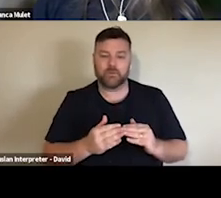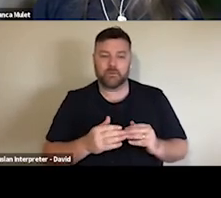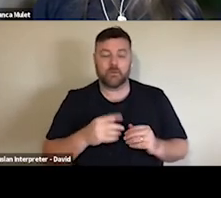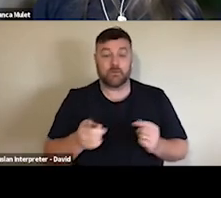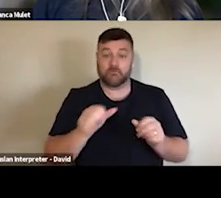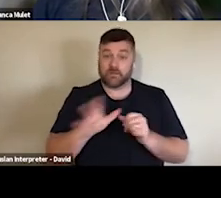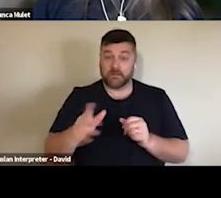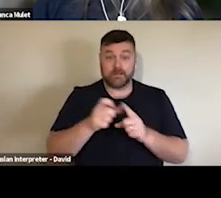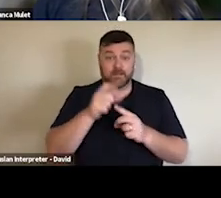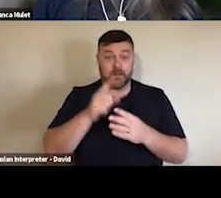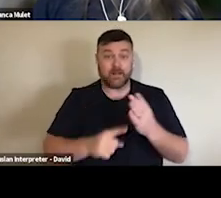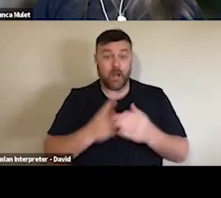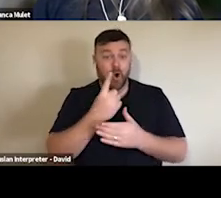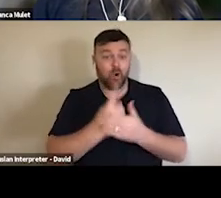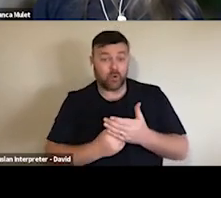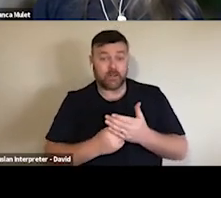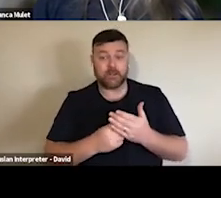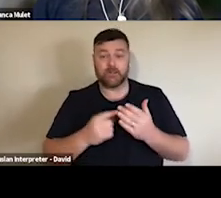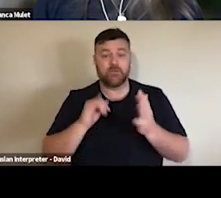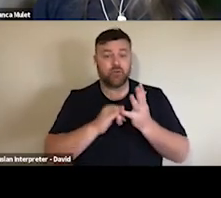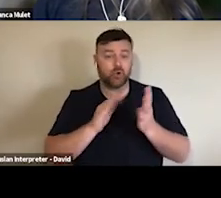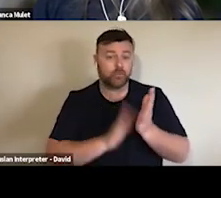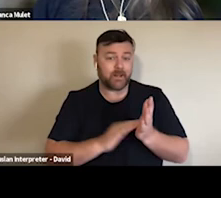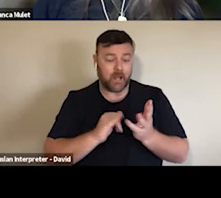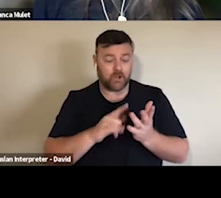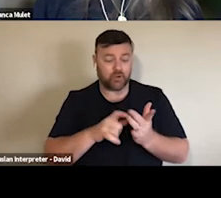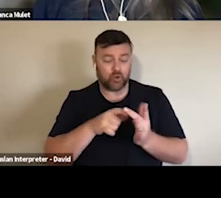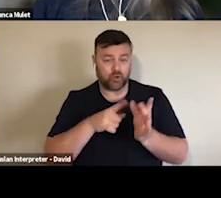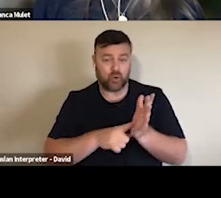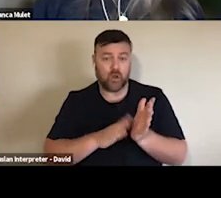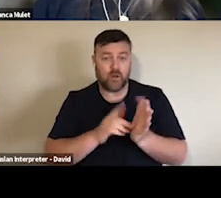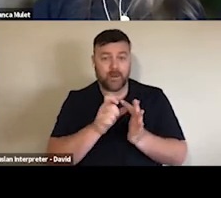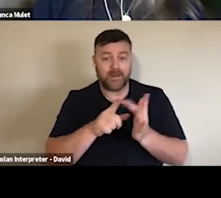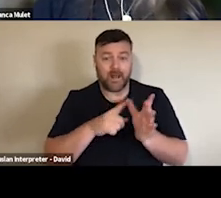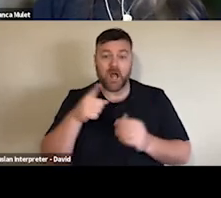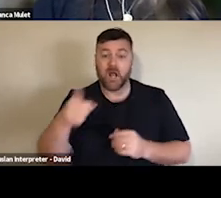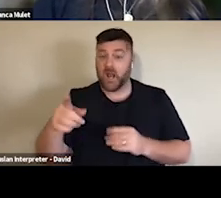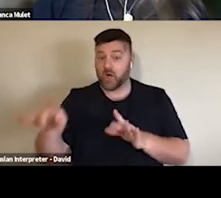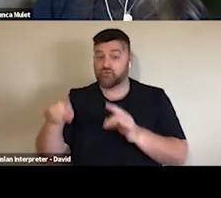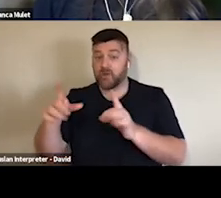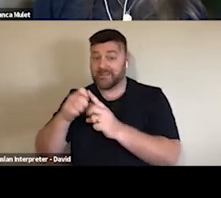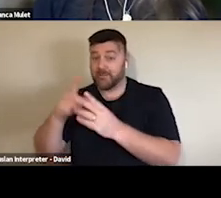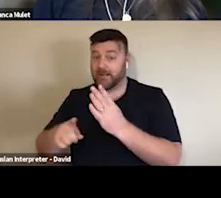better, don't we? I know that from the audience perspective exactly which platform they're consuming on